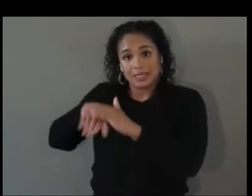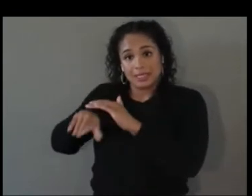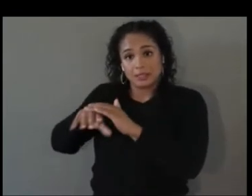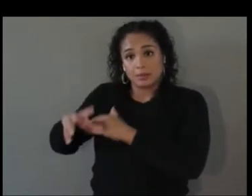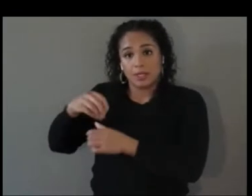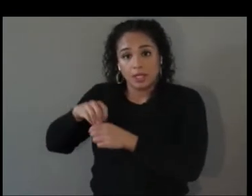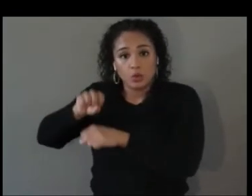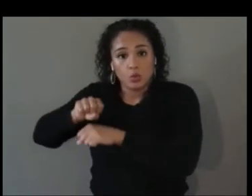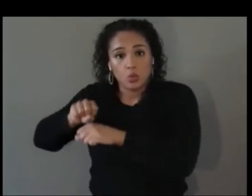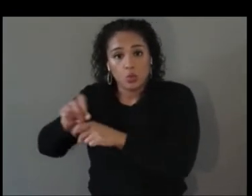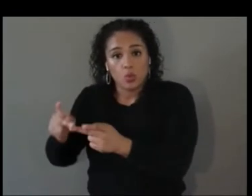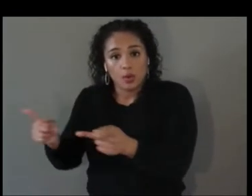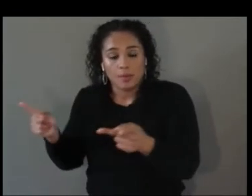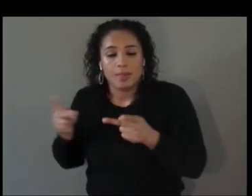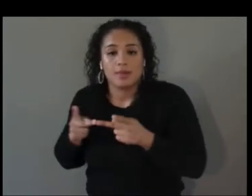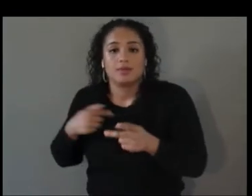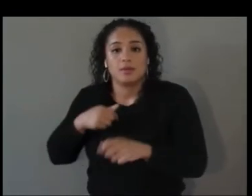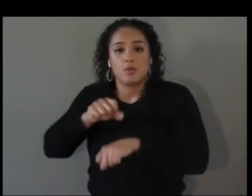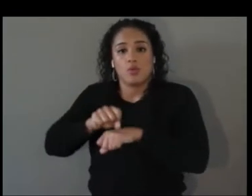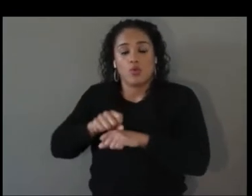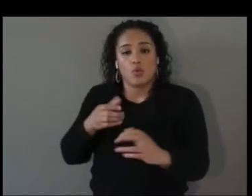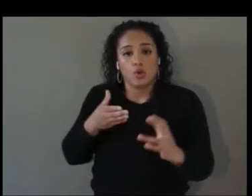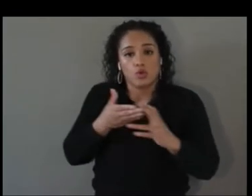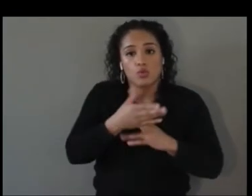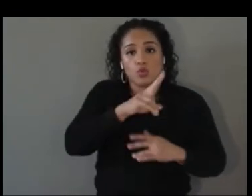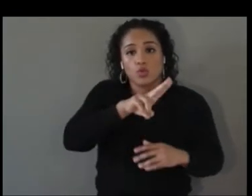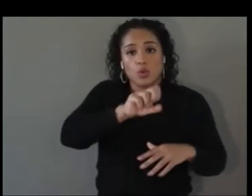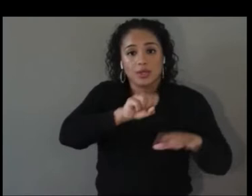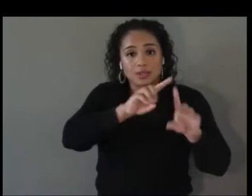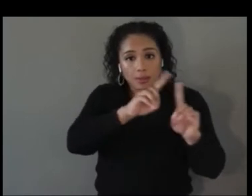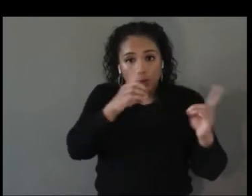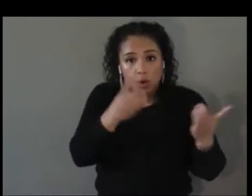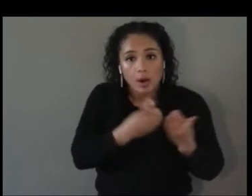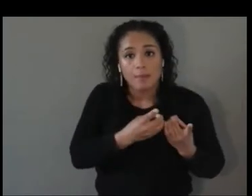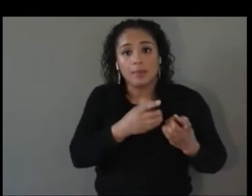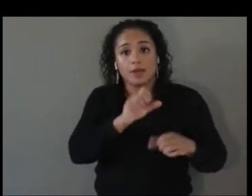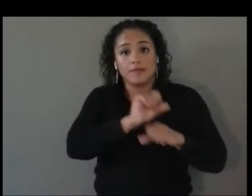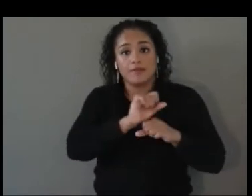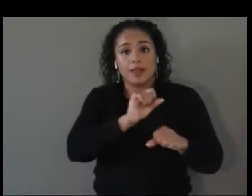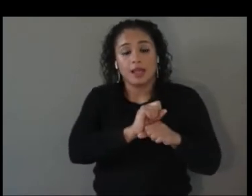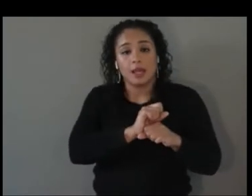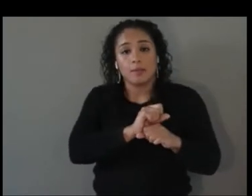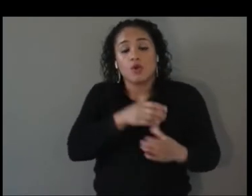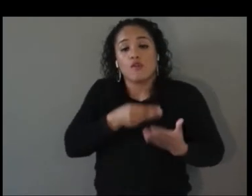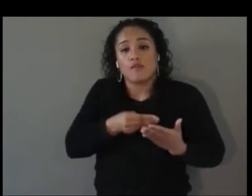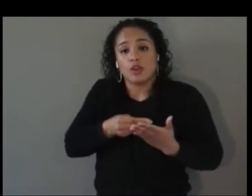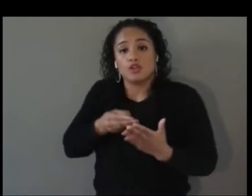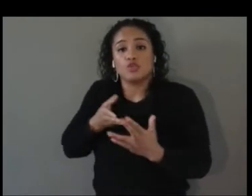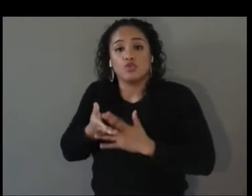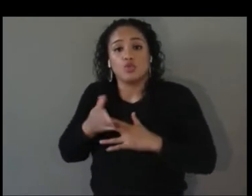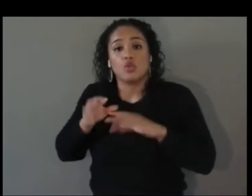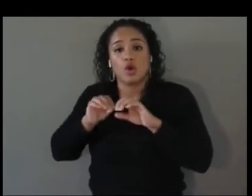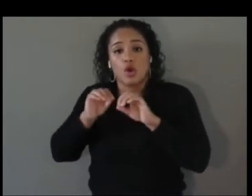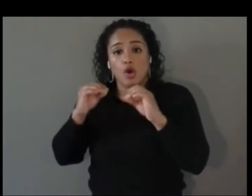of the U.S. Department of Labor funded by the Office of Disability Employment Policy. Many